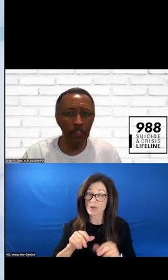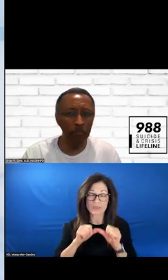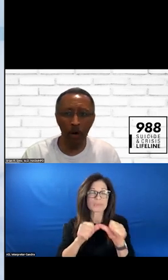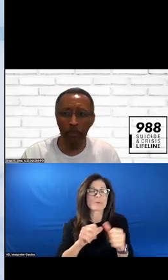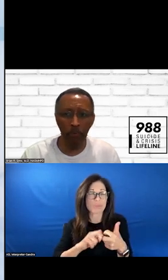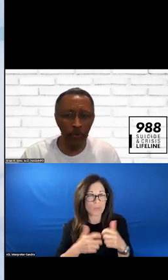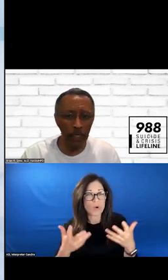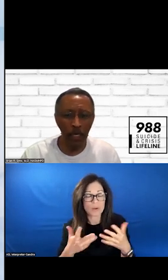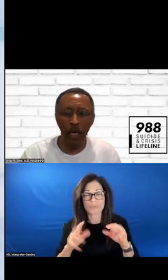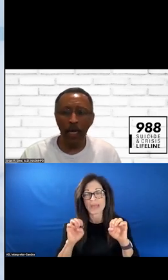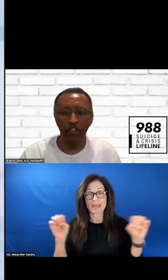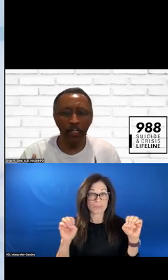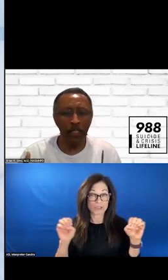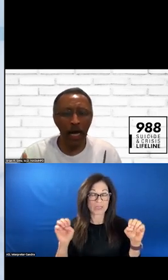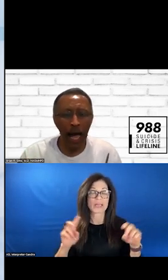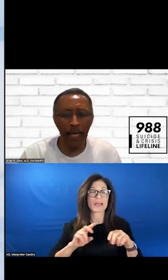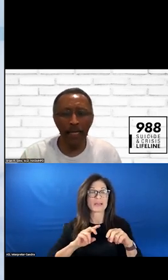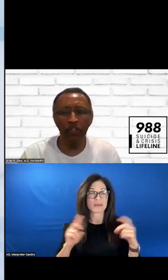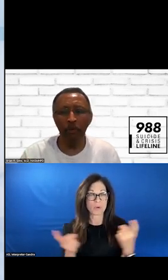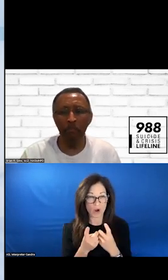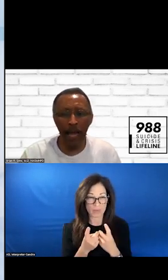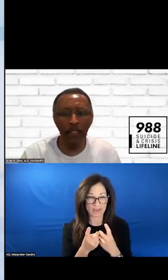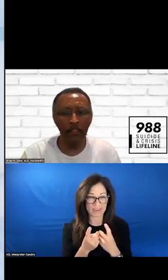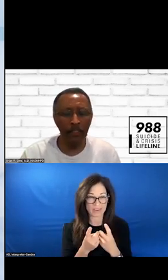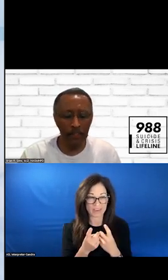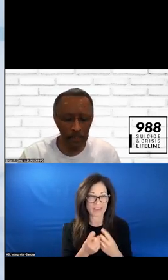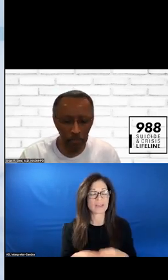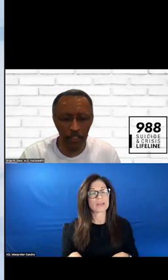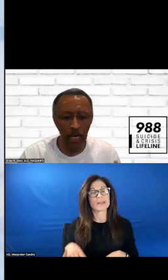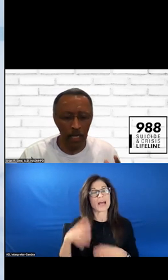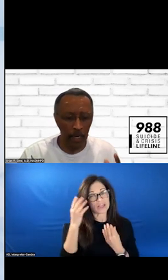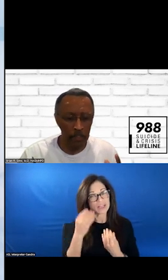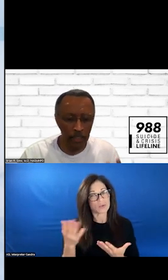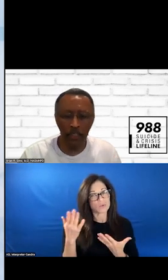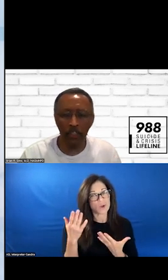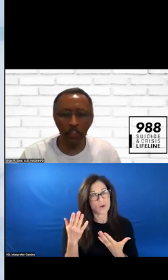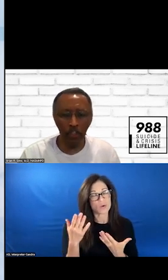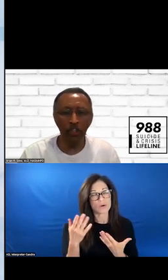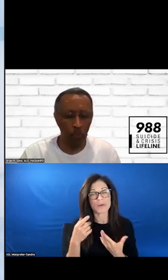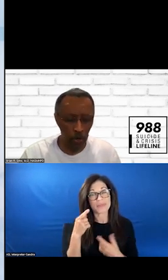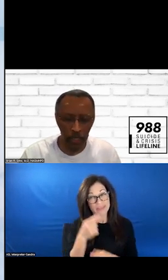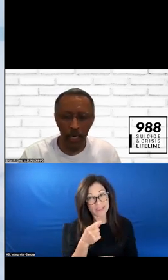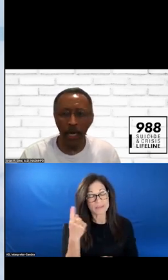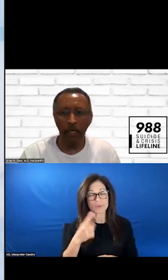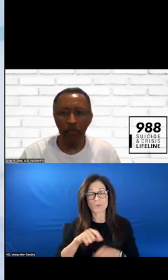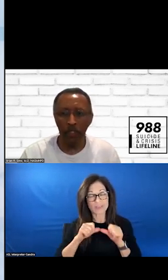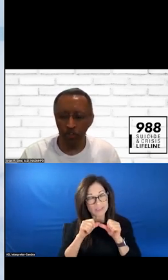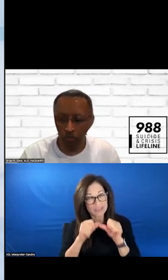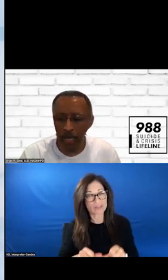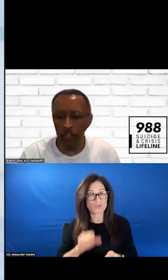DEPARTMENT BOARDING. JUST A HIGHLIGHT TO REMIND US THAT THIS IS SOMETHING THAT NEEDS CONTINUED WORK AND WE ARE TRYING